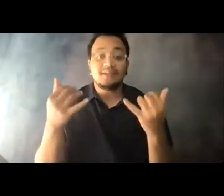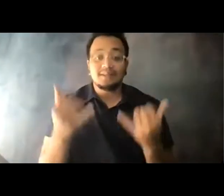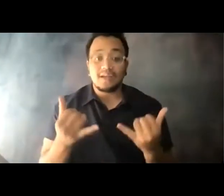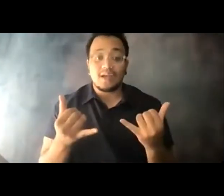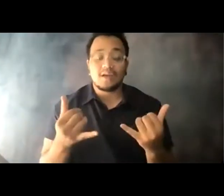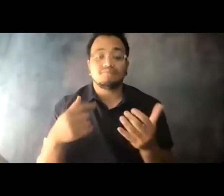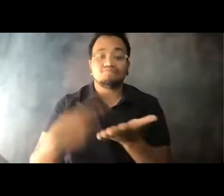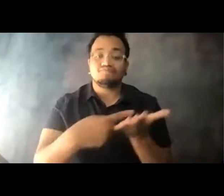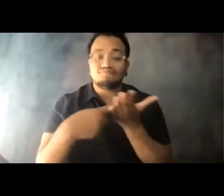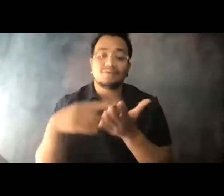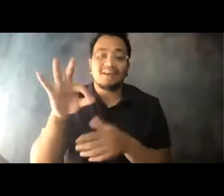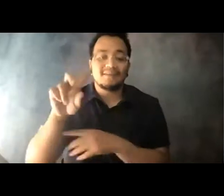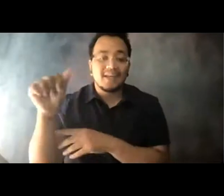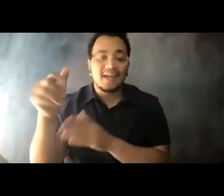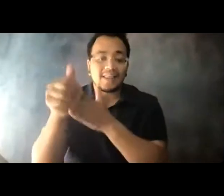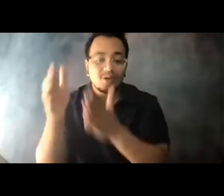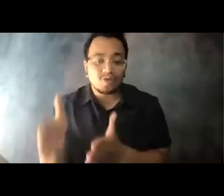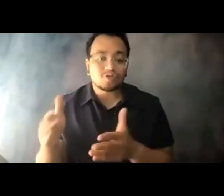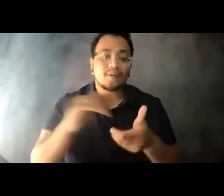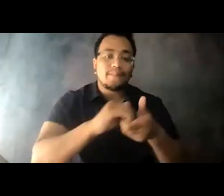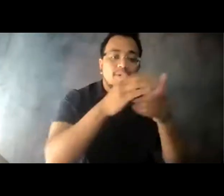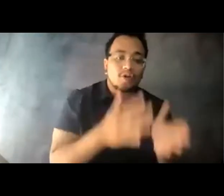everyone who cares about the future of COVID 14:02:44 transportation.